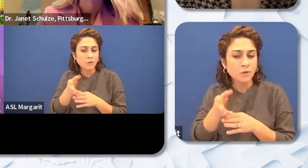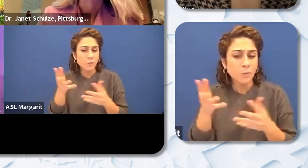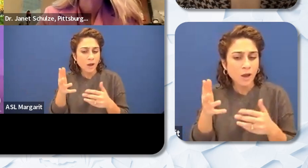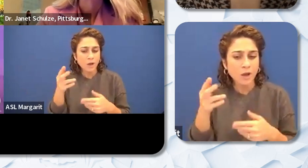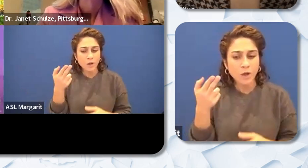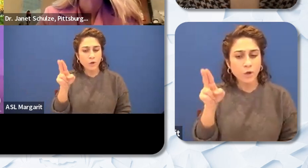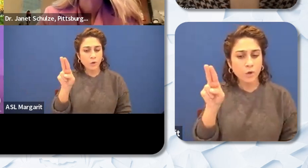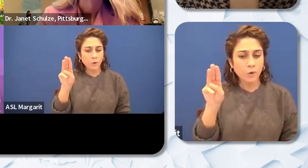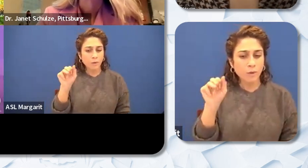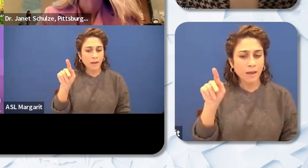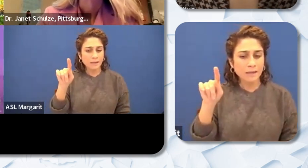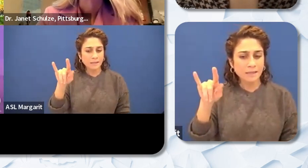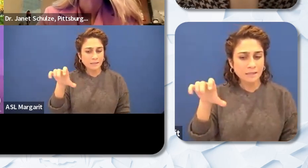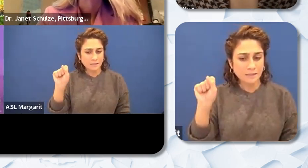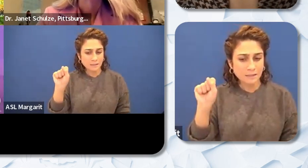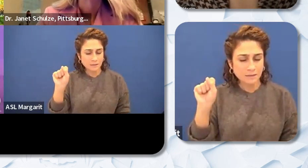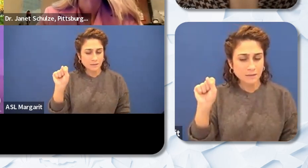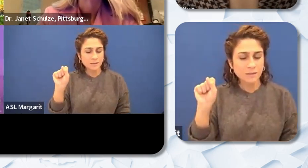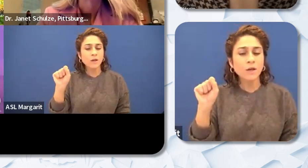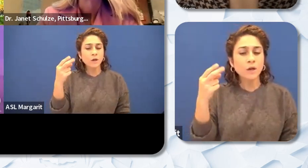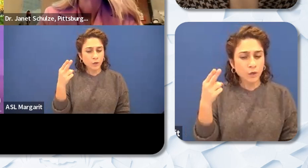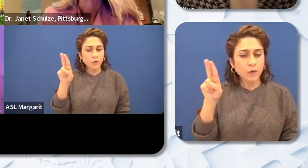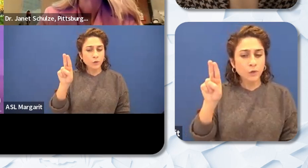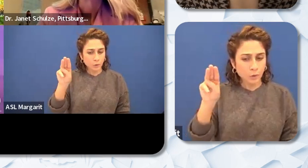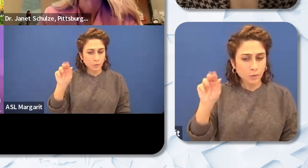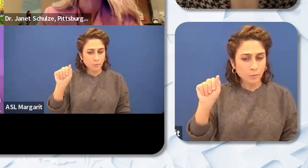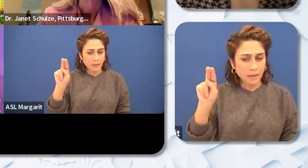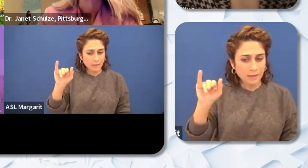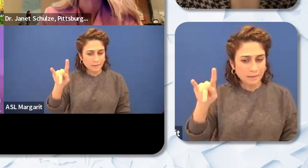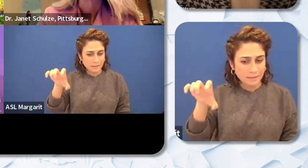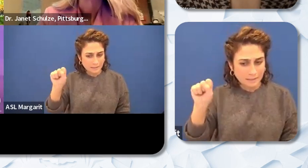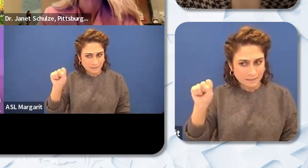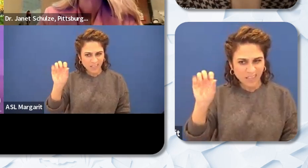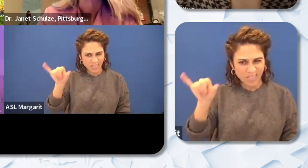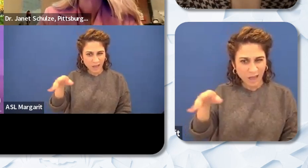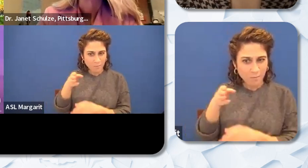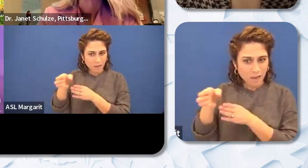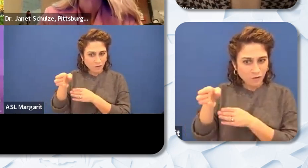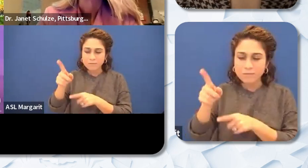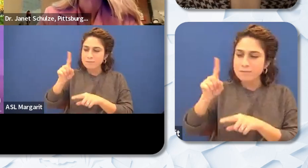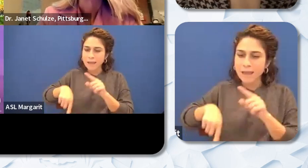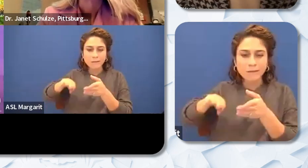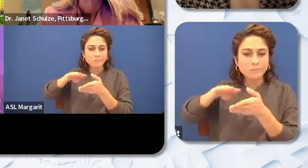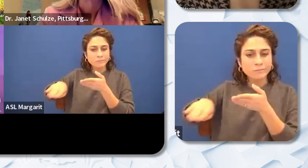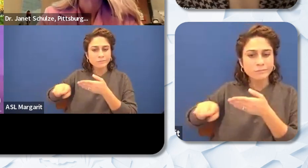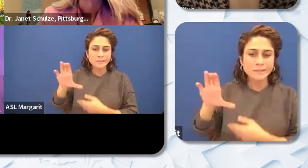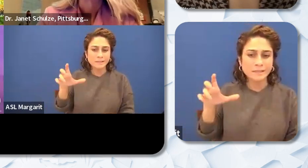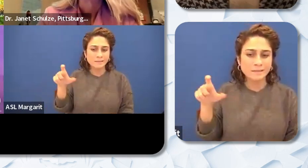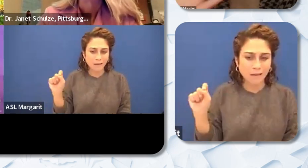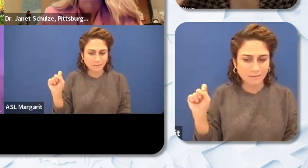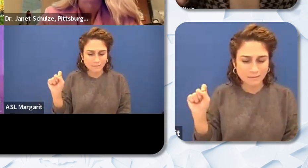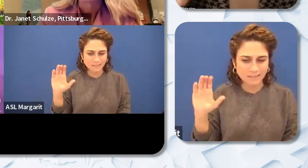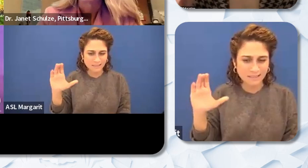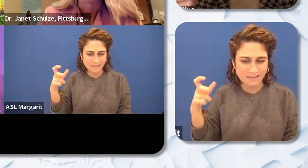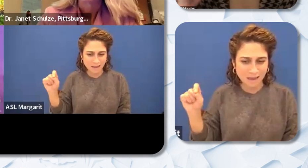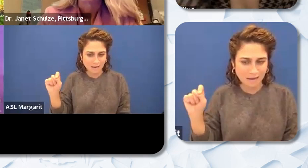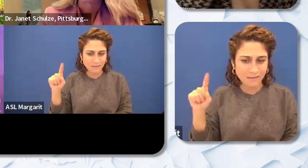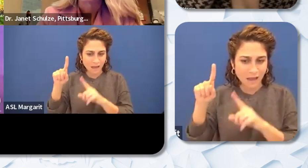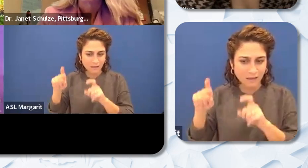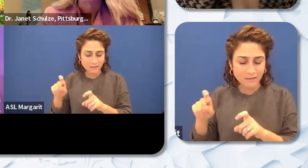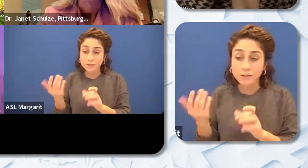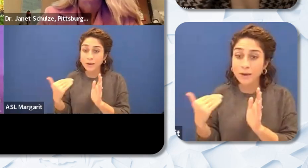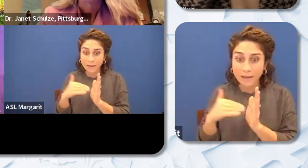And so humanities cannot majors cannot waiver the CSET. And so there again it's a built it